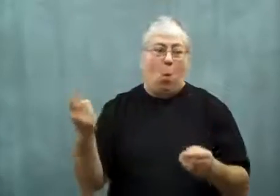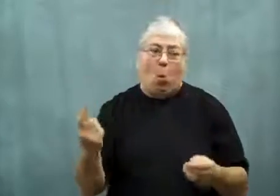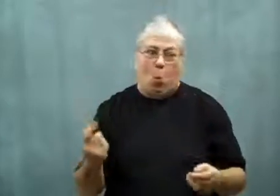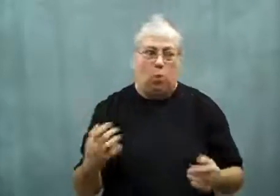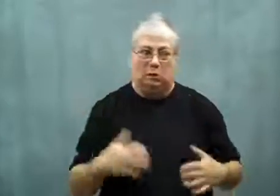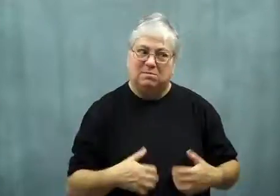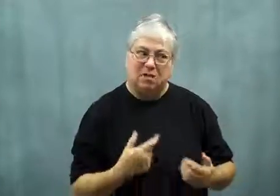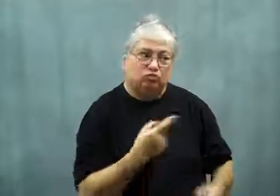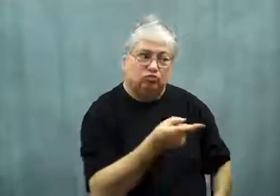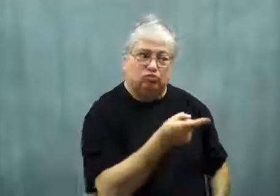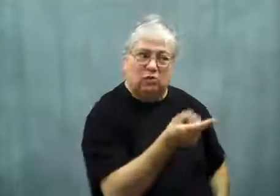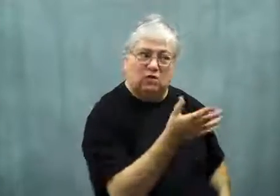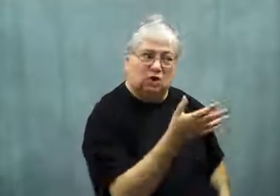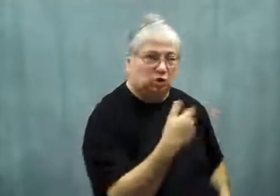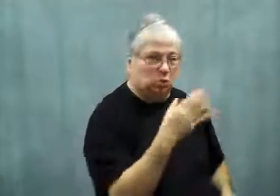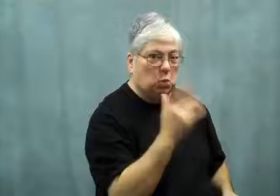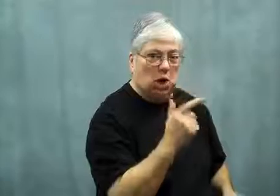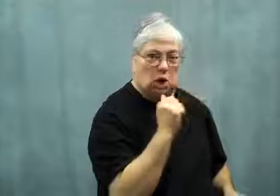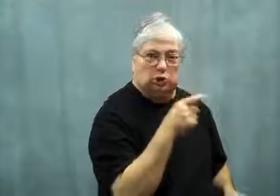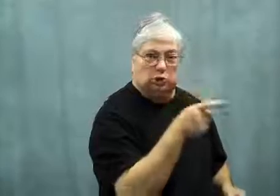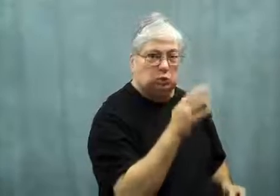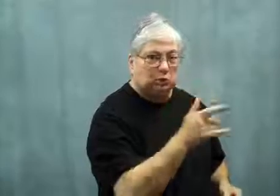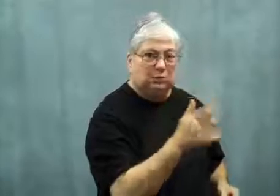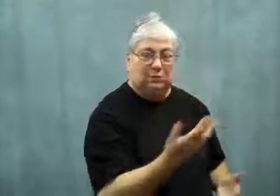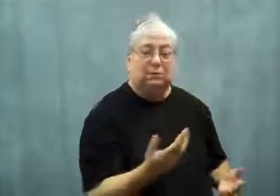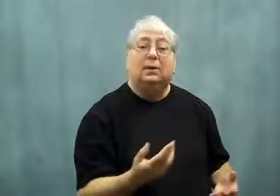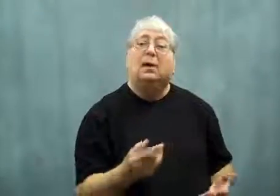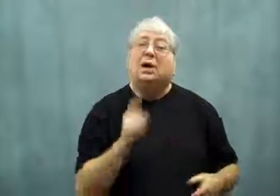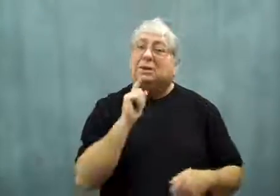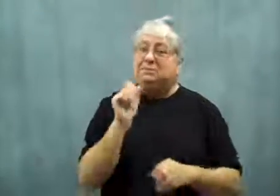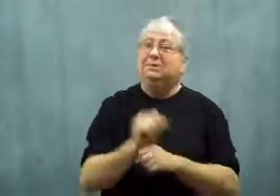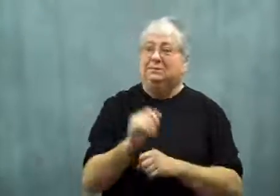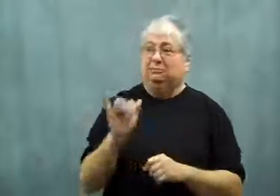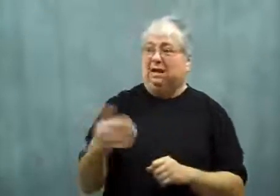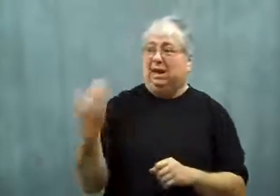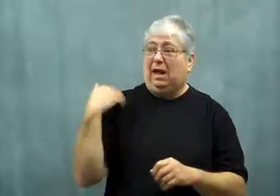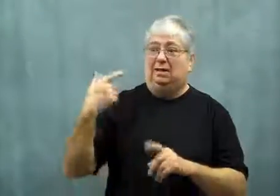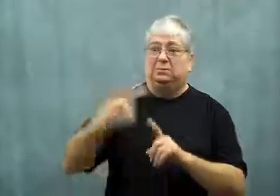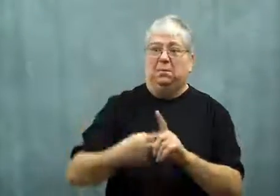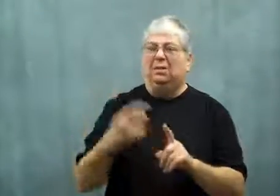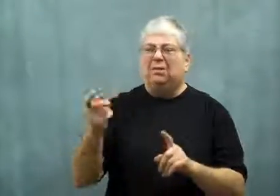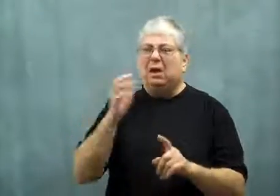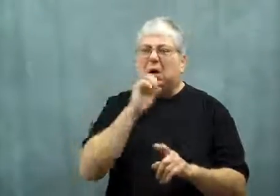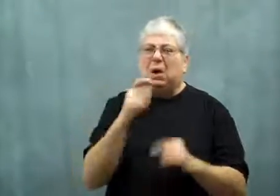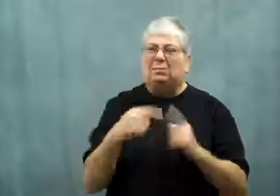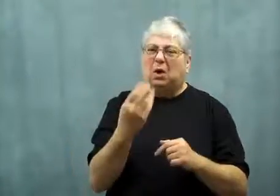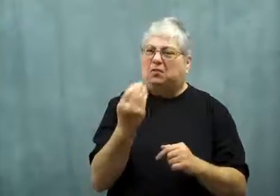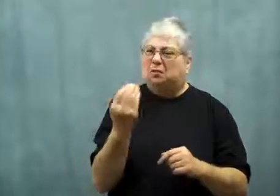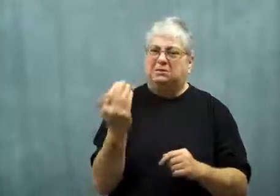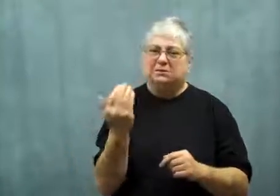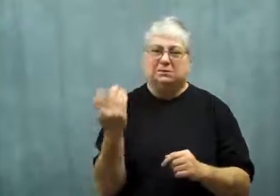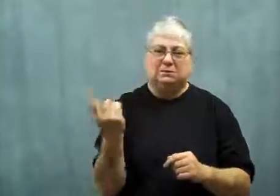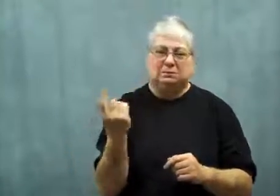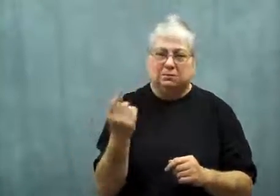As a result, the Taliban has threatened to harm her.